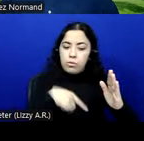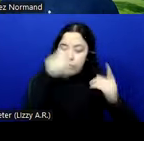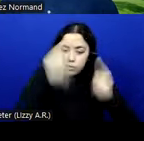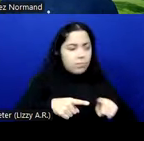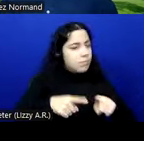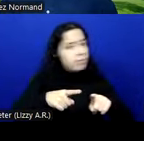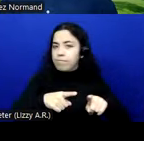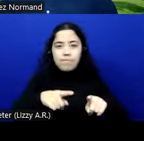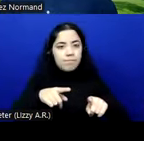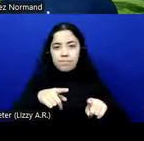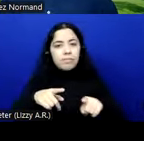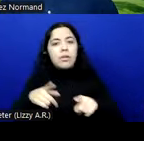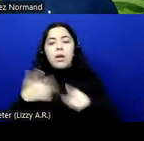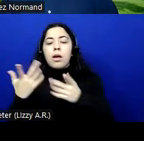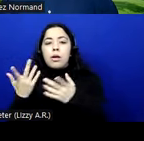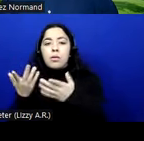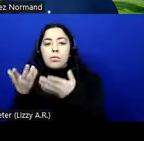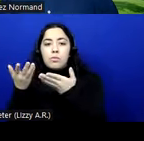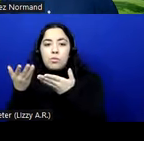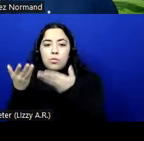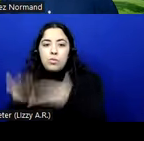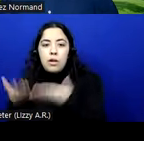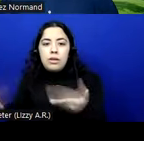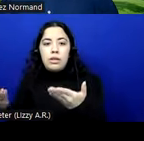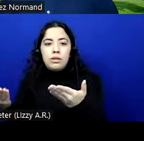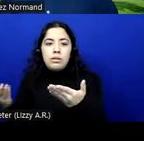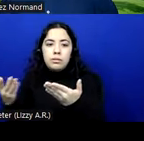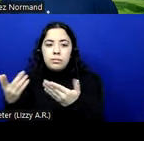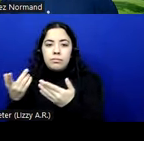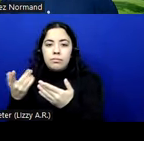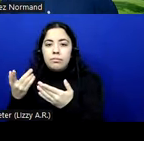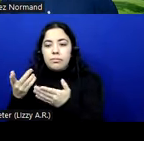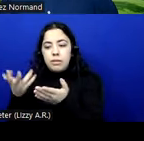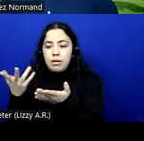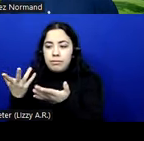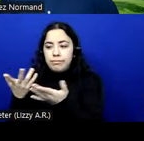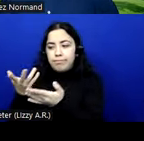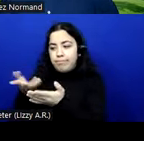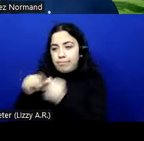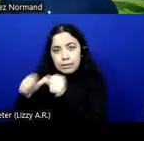based on product integrity because of the information technology domain there are